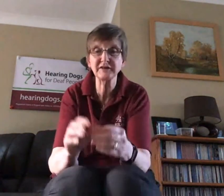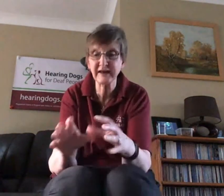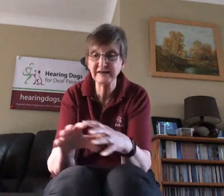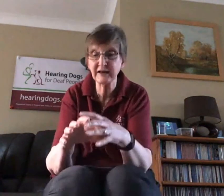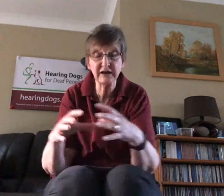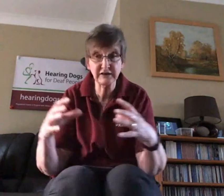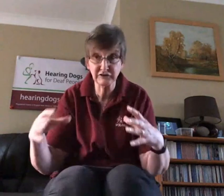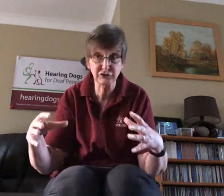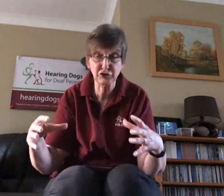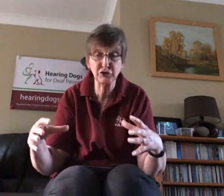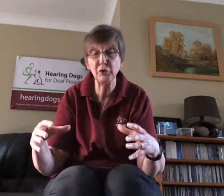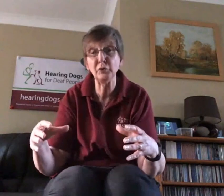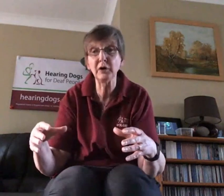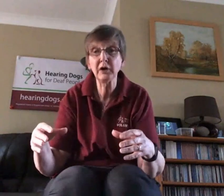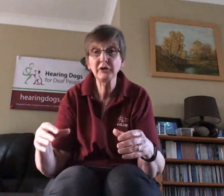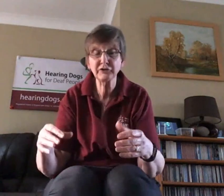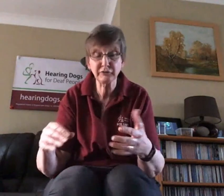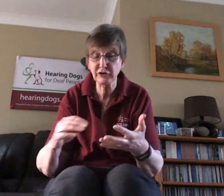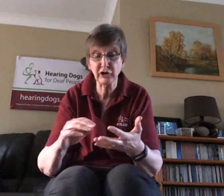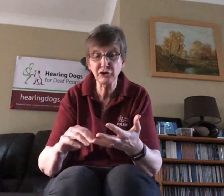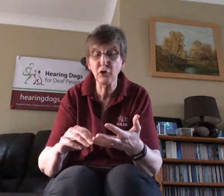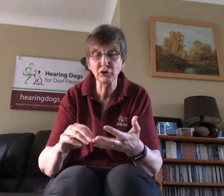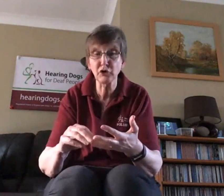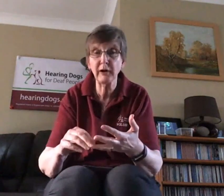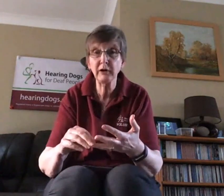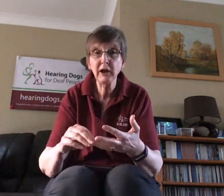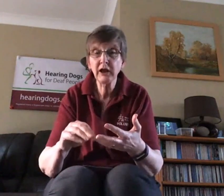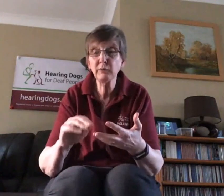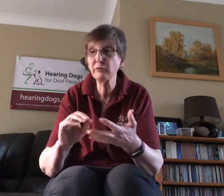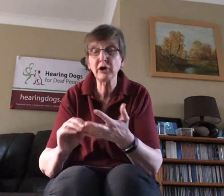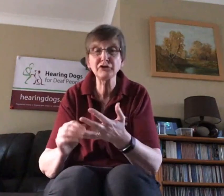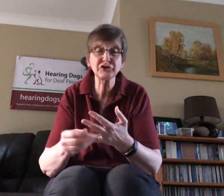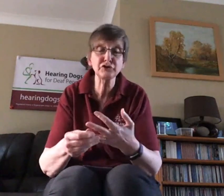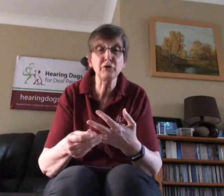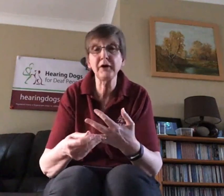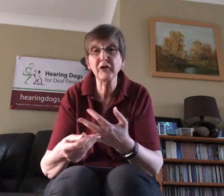are dedicated to you, so think about your doorbell he won't answer the door in other